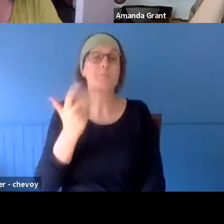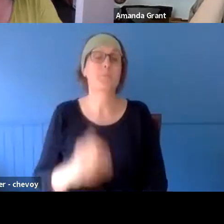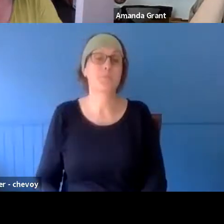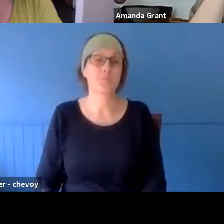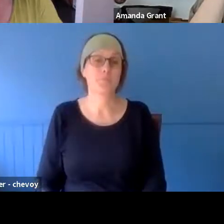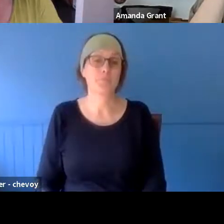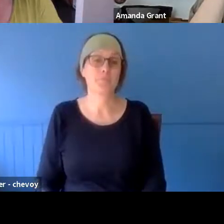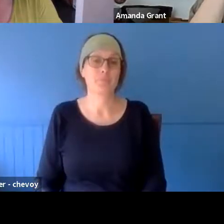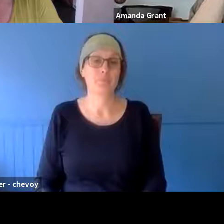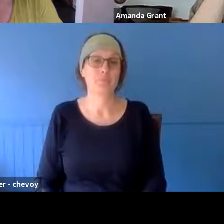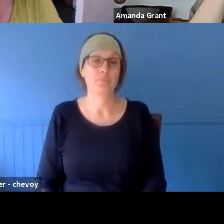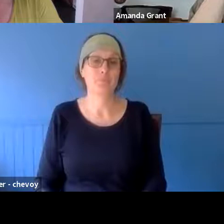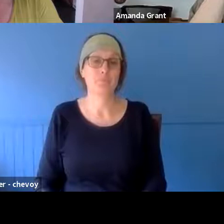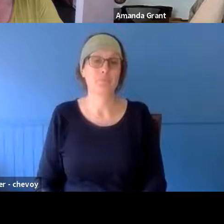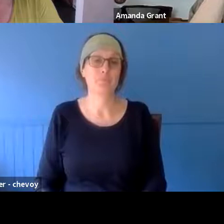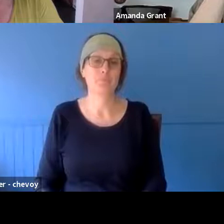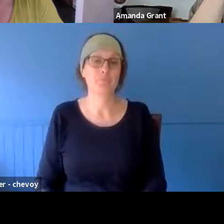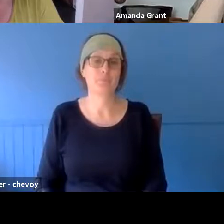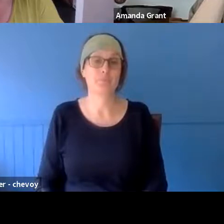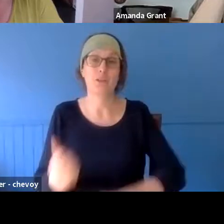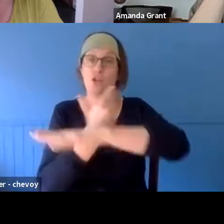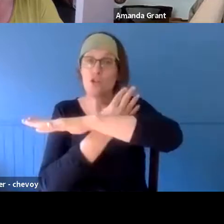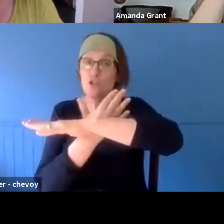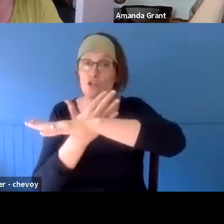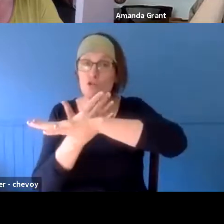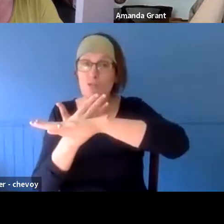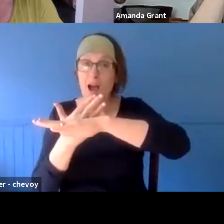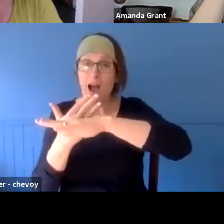grass is just starting to dry off. We've had a wet winter. There's a